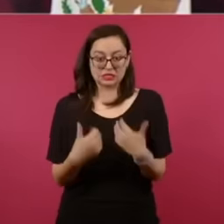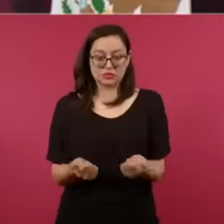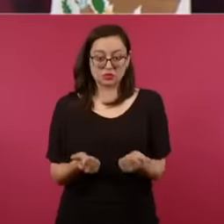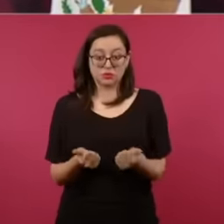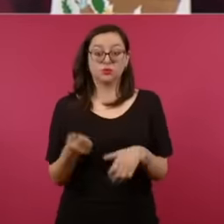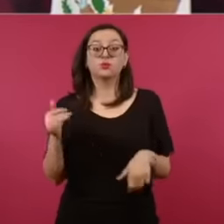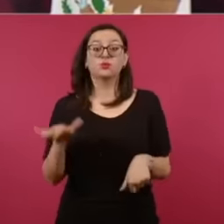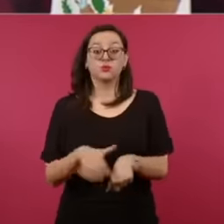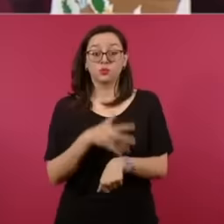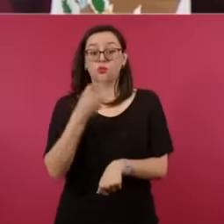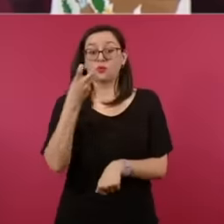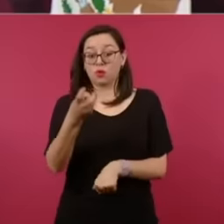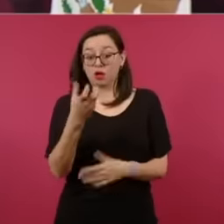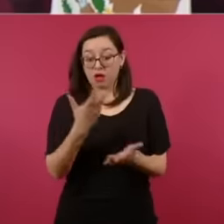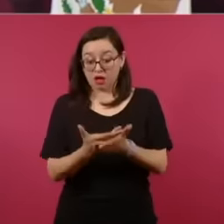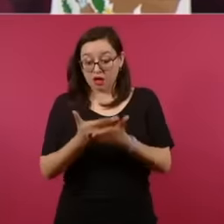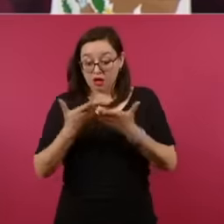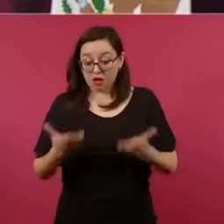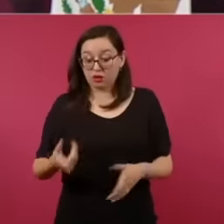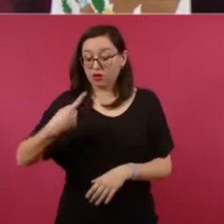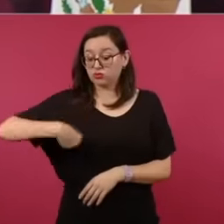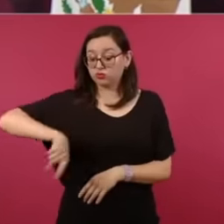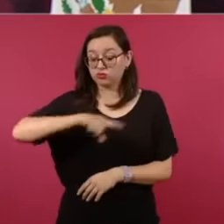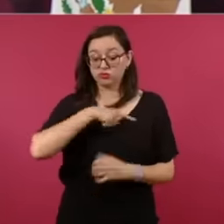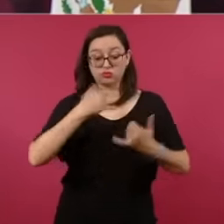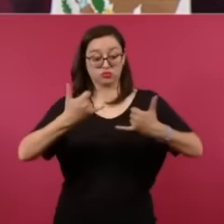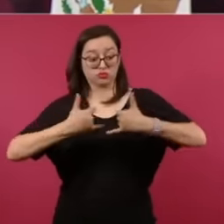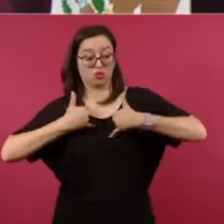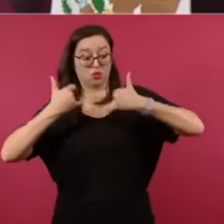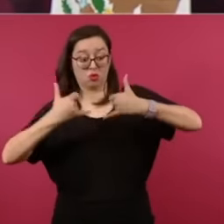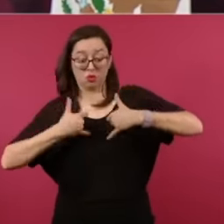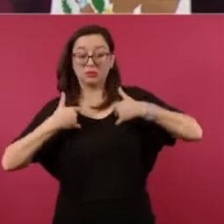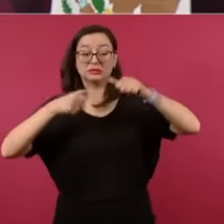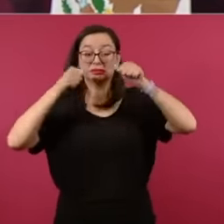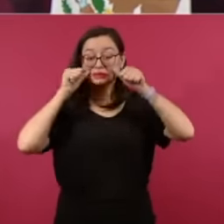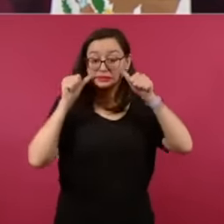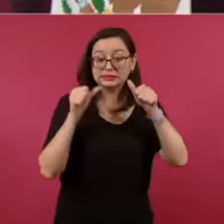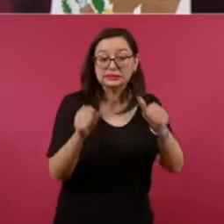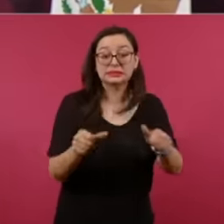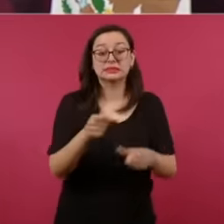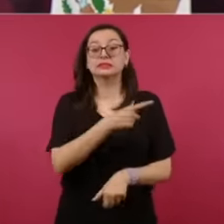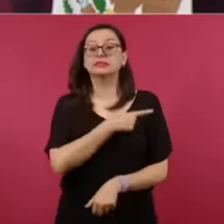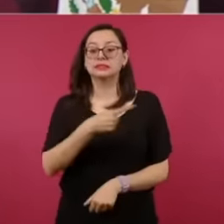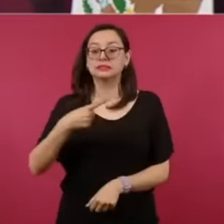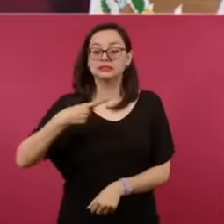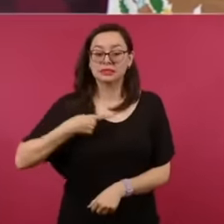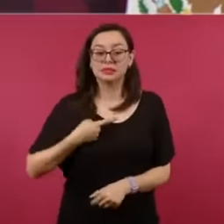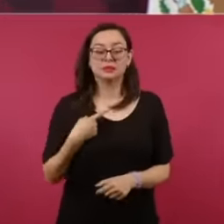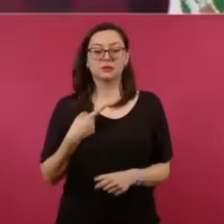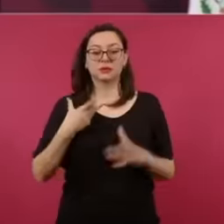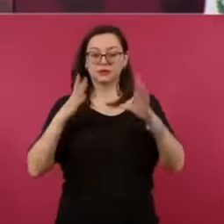young because young people are